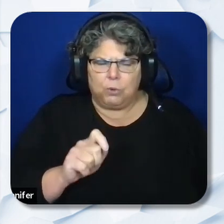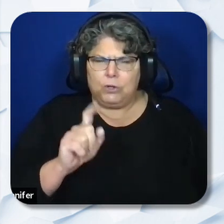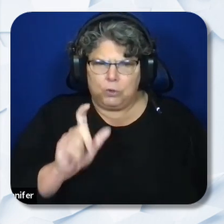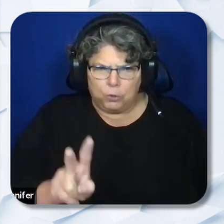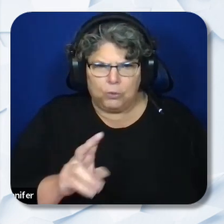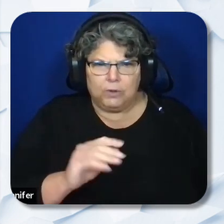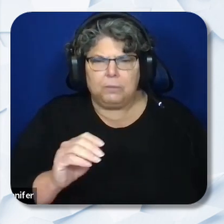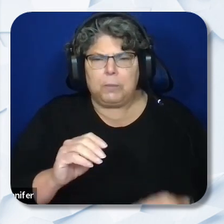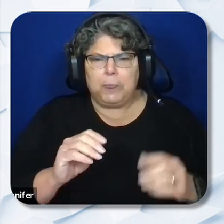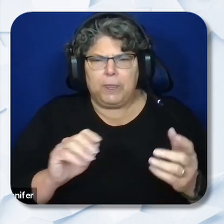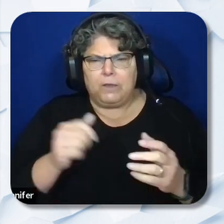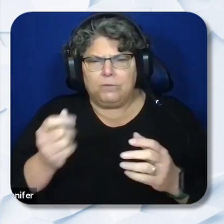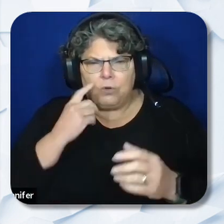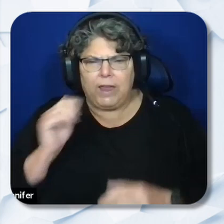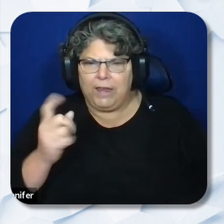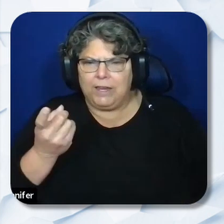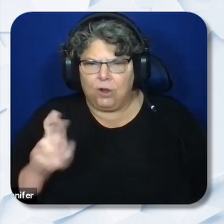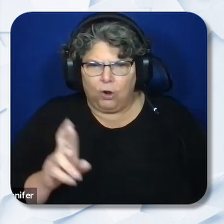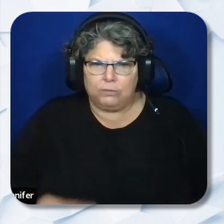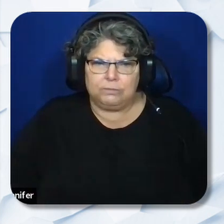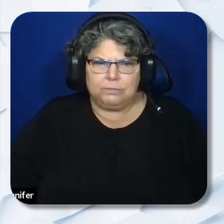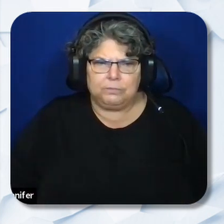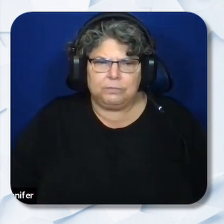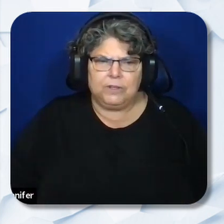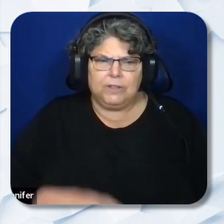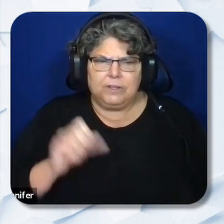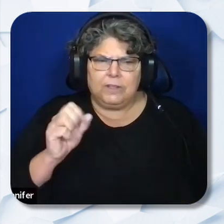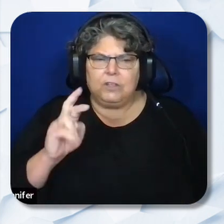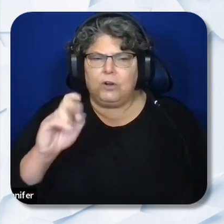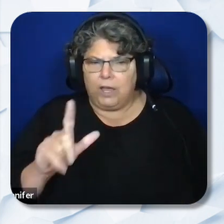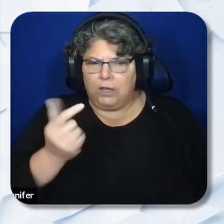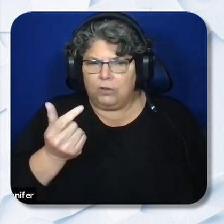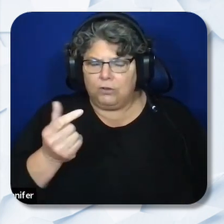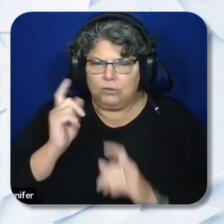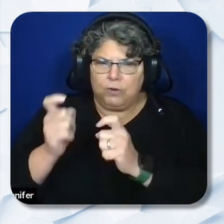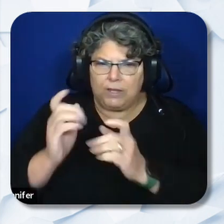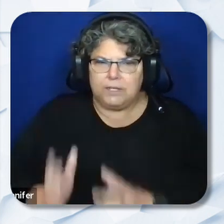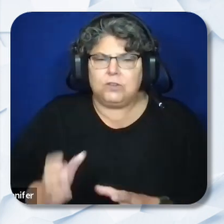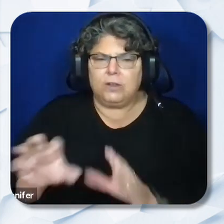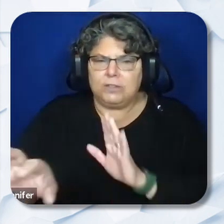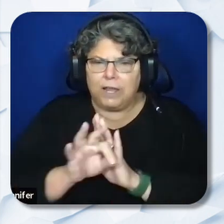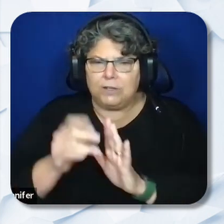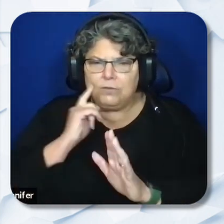lead selected for ADR. The SERL grantees are selected for a term not longer than 5 years